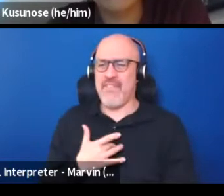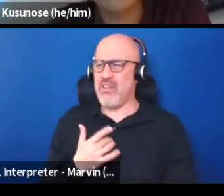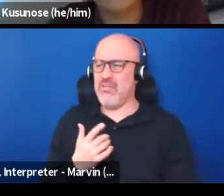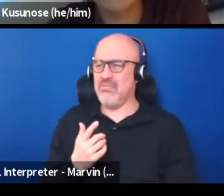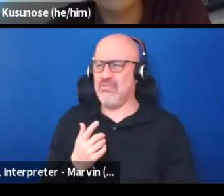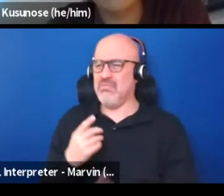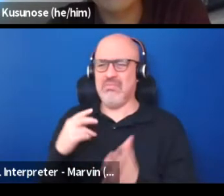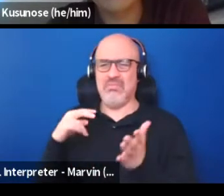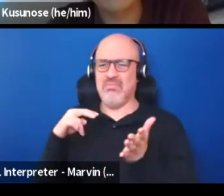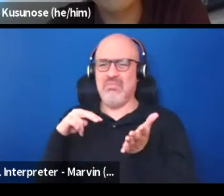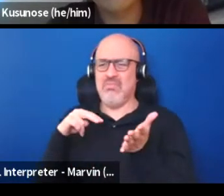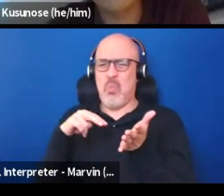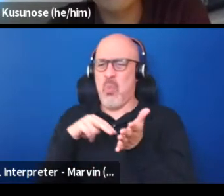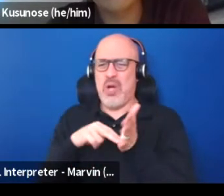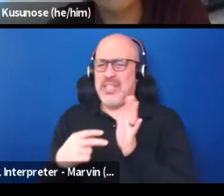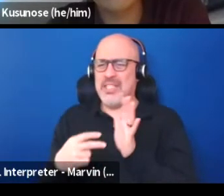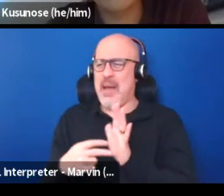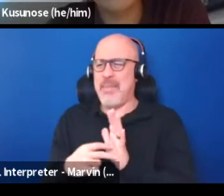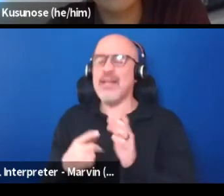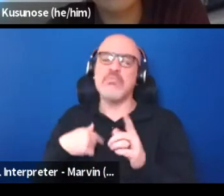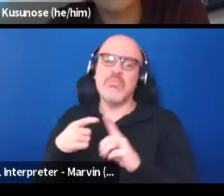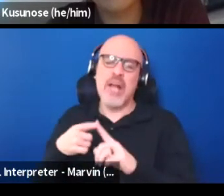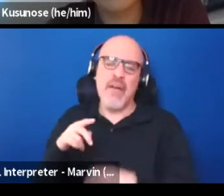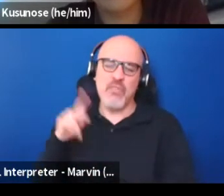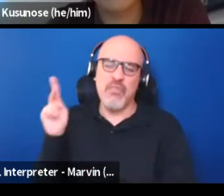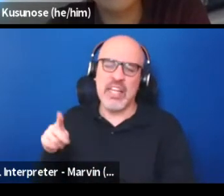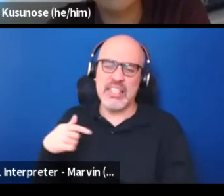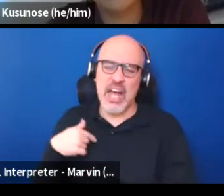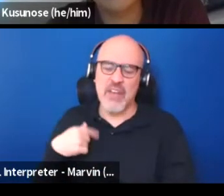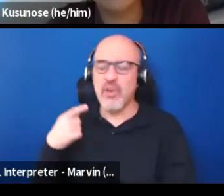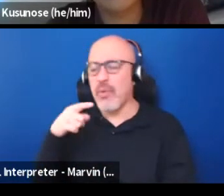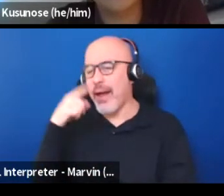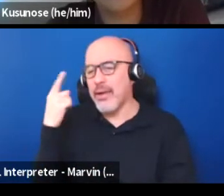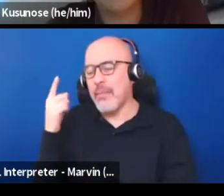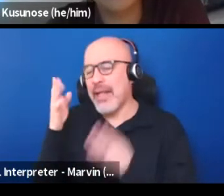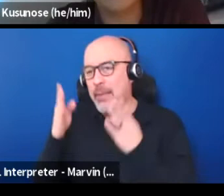I'm originally from Philadelphia as a black person but this is the seventh state I've lived in.